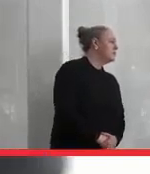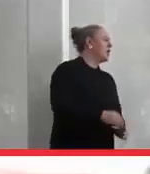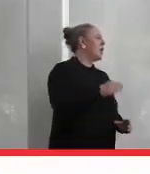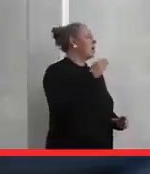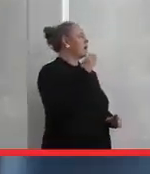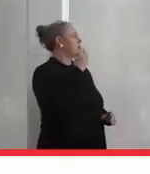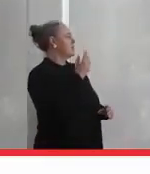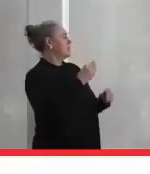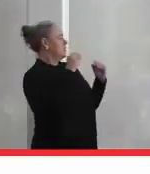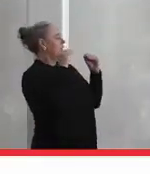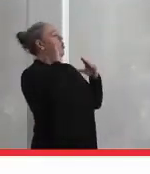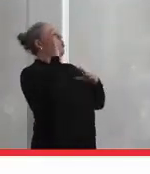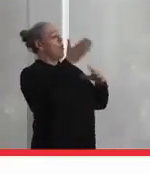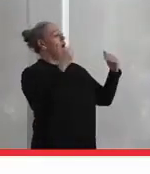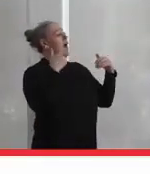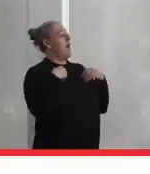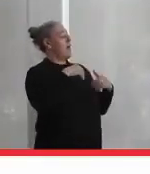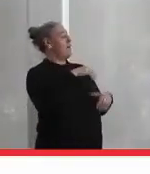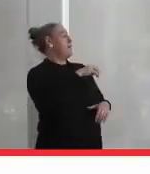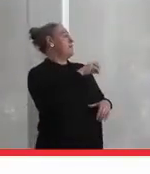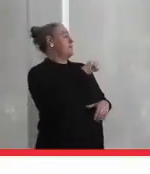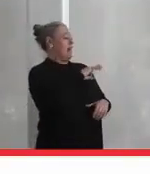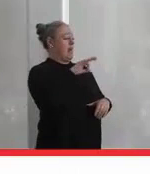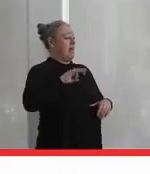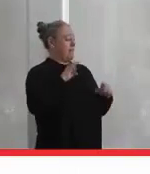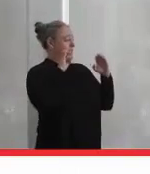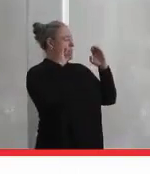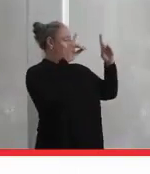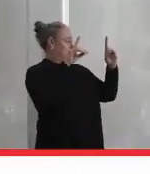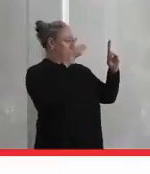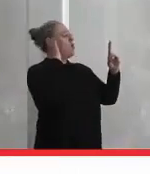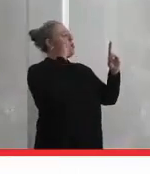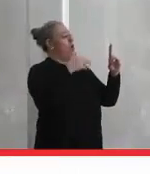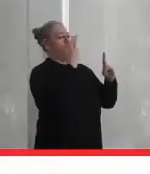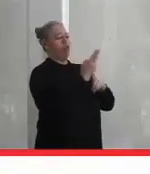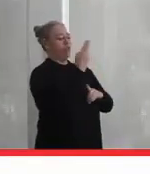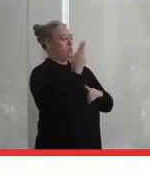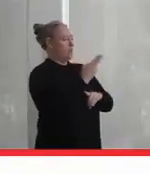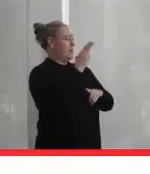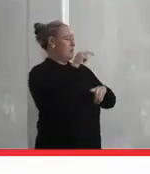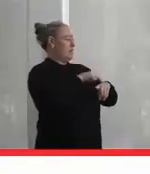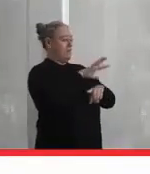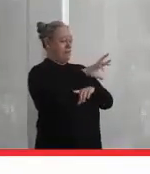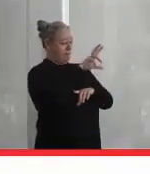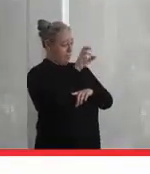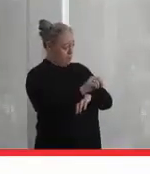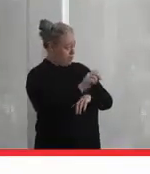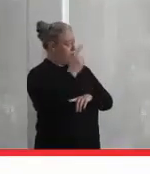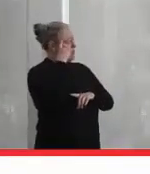Yeah, there's a teach-in at the faculty event at 5:30 on Thursday, and all people are invited.